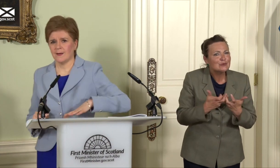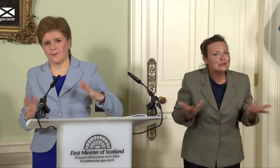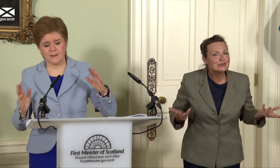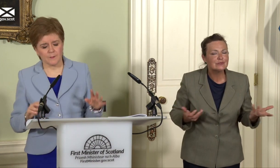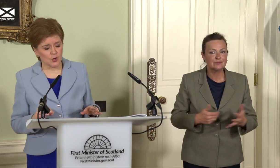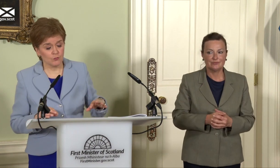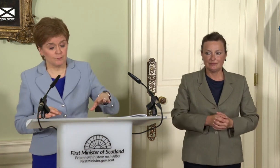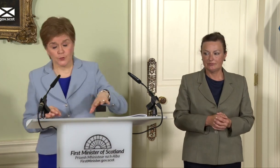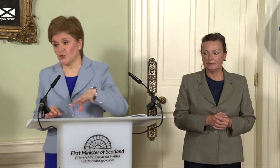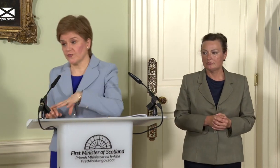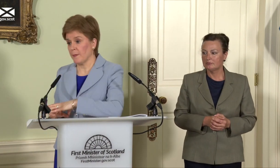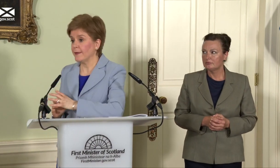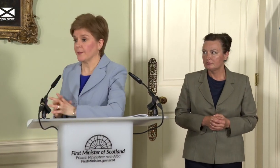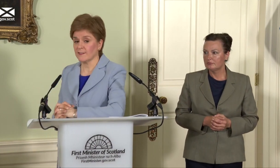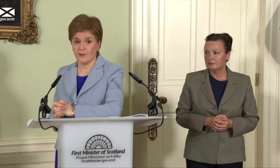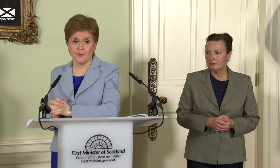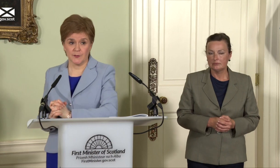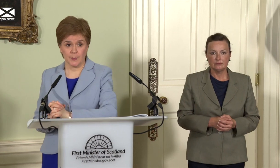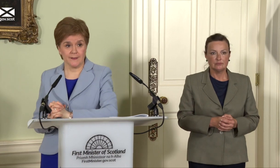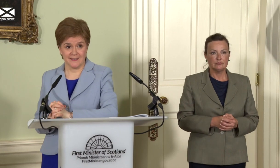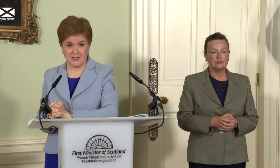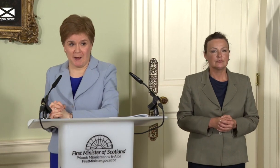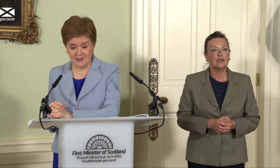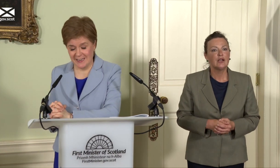I would call Boris Johnson many things, none of them as polite as iceberg,